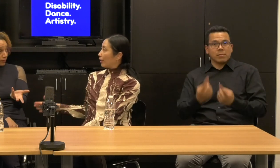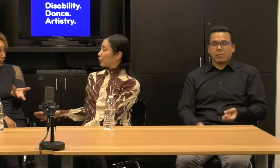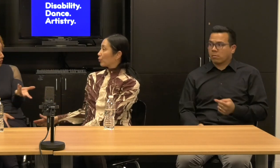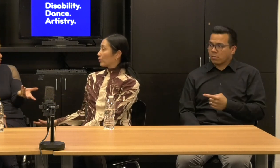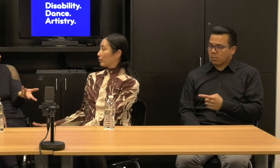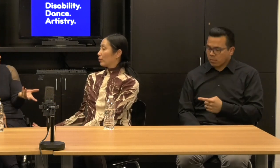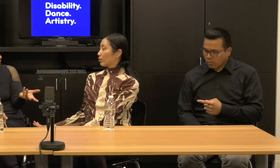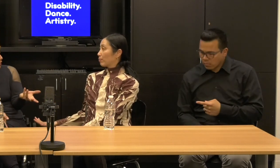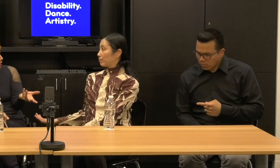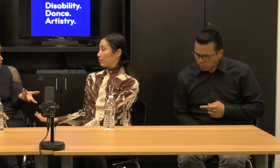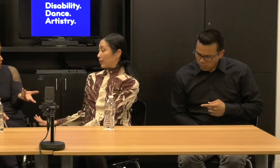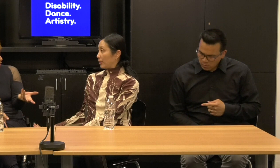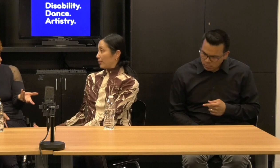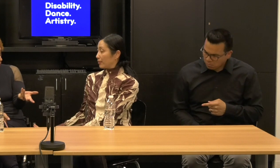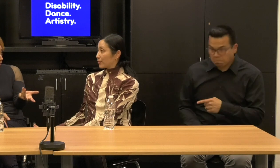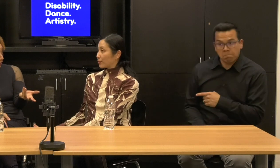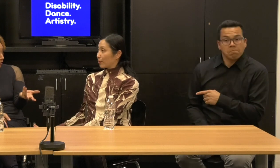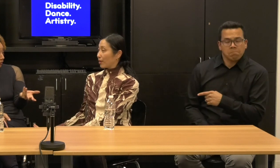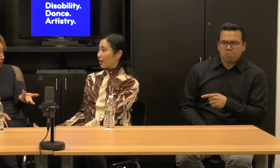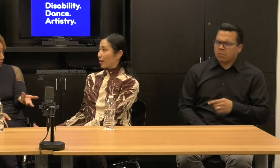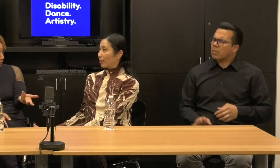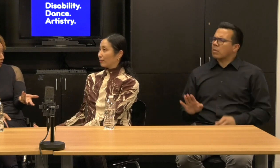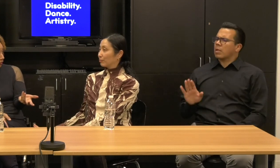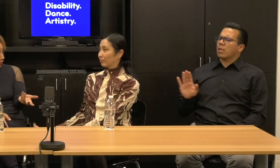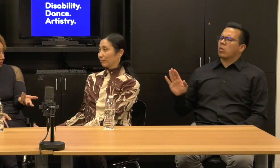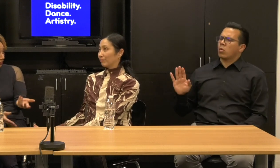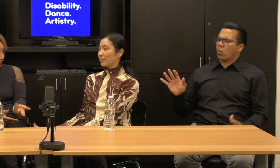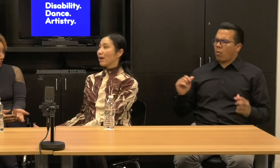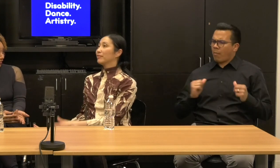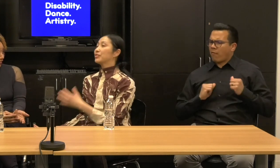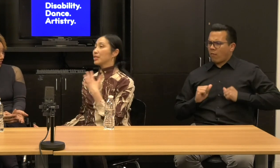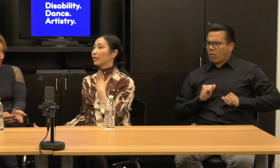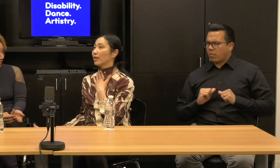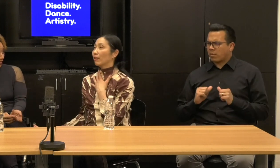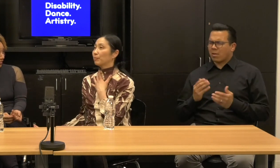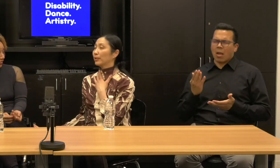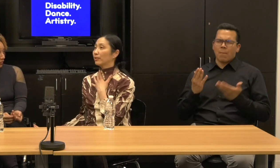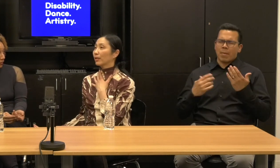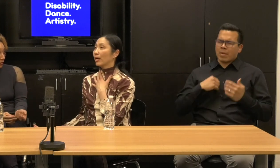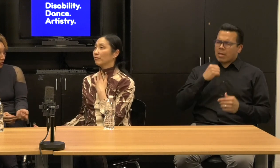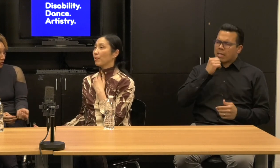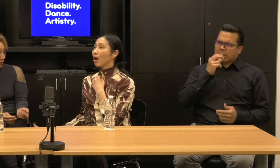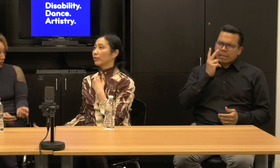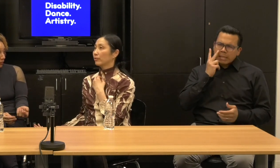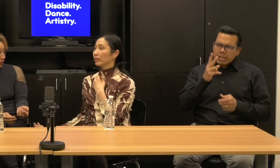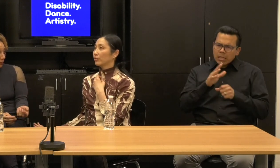Janet: In your, in your piece, maybe haven't seen enough, but the kind of partnering that